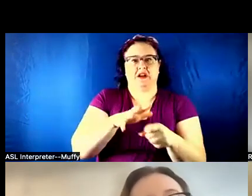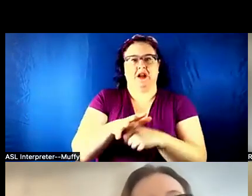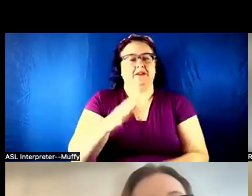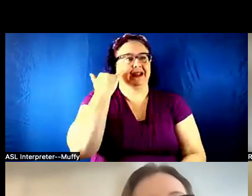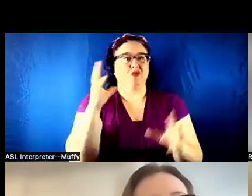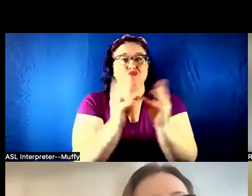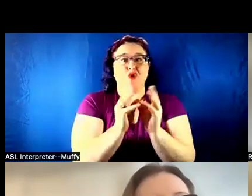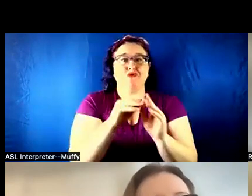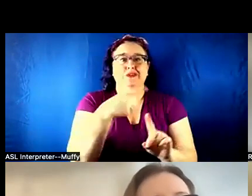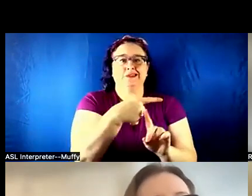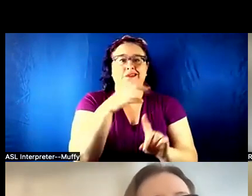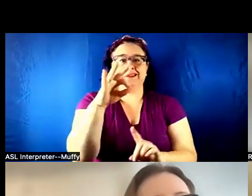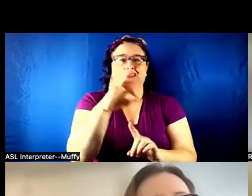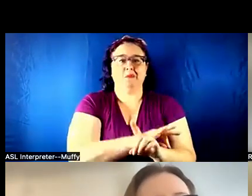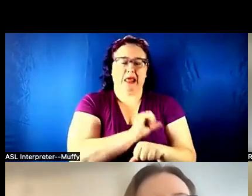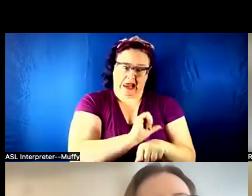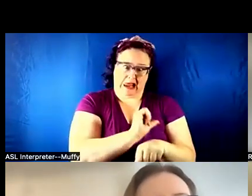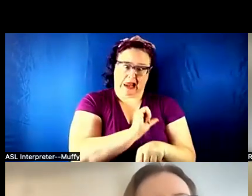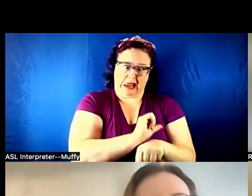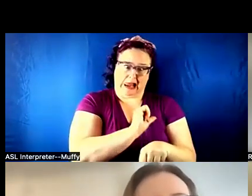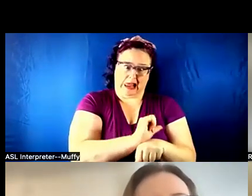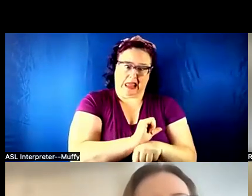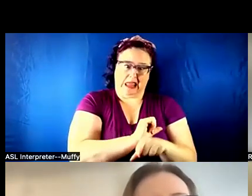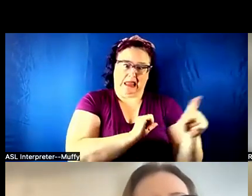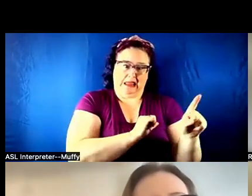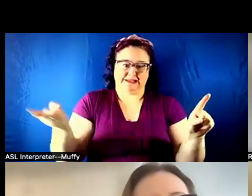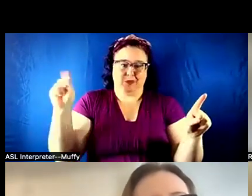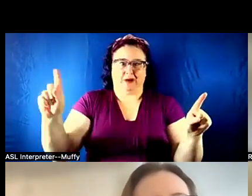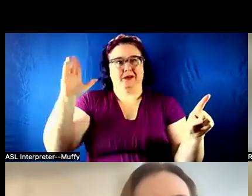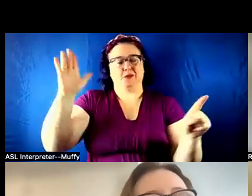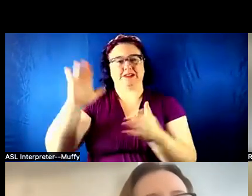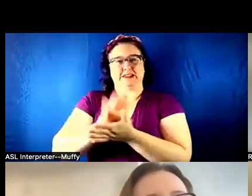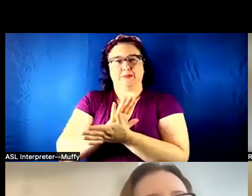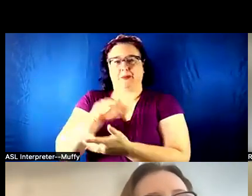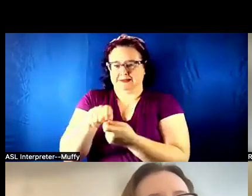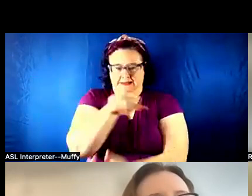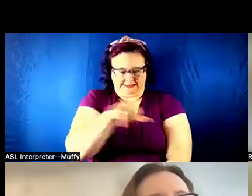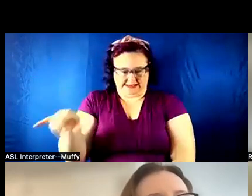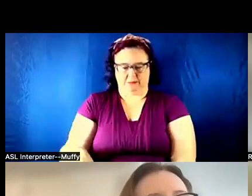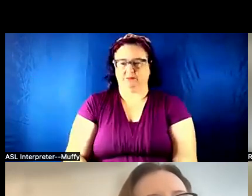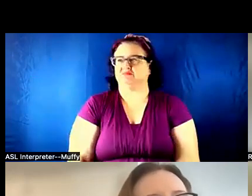and then someone presents a paper that is almost identical to everything. If only I had known,